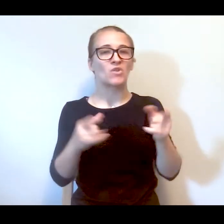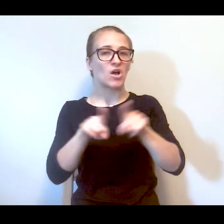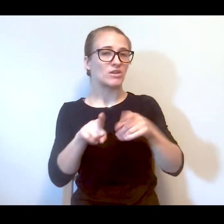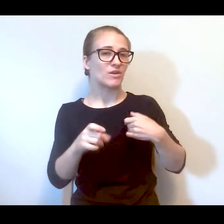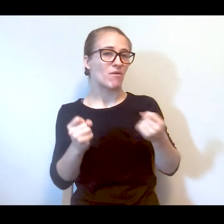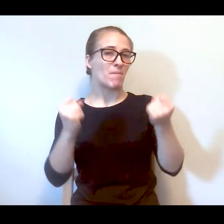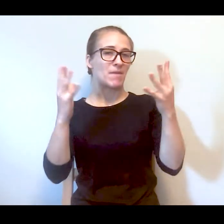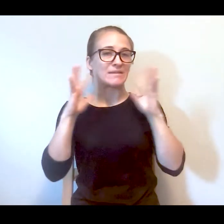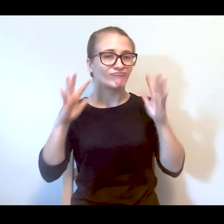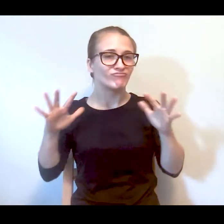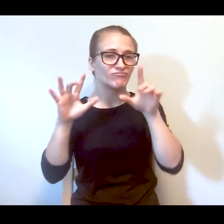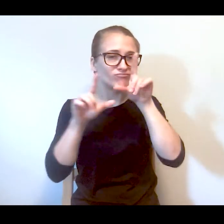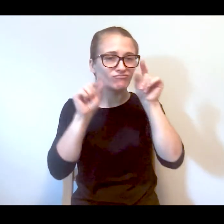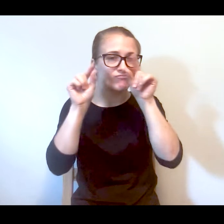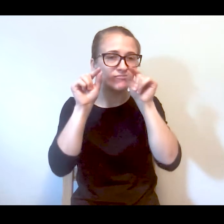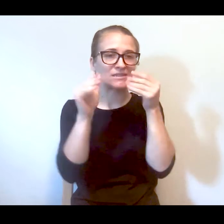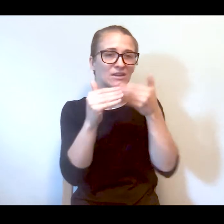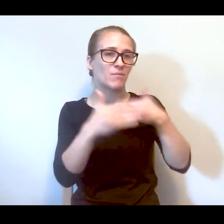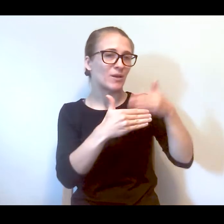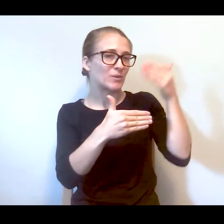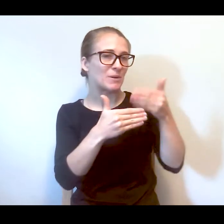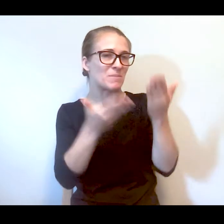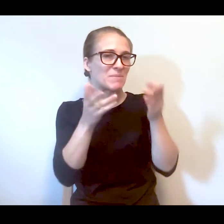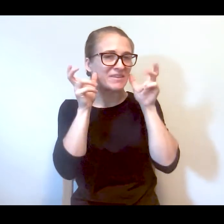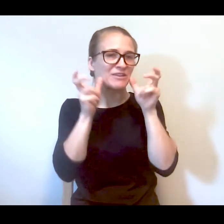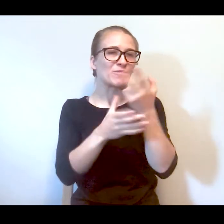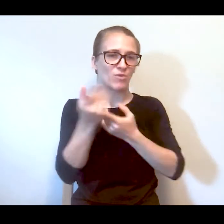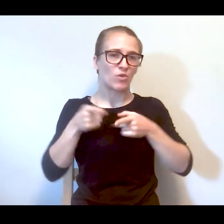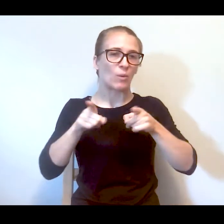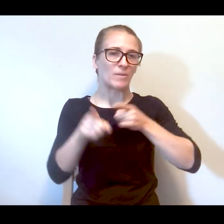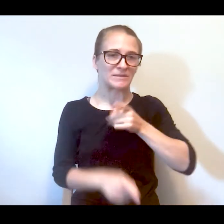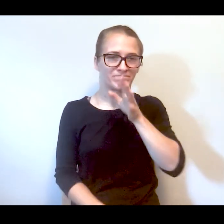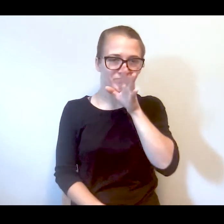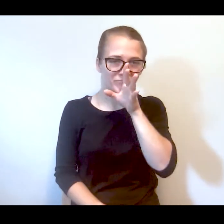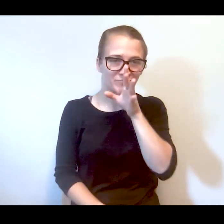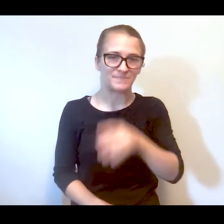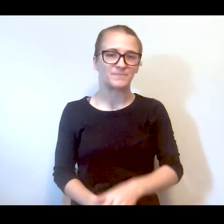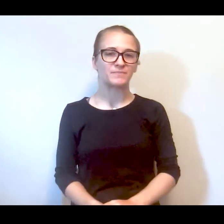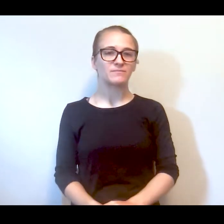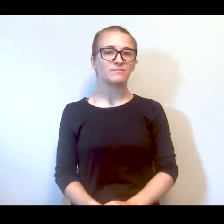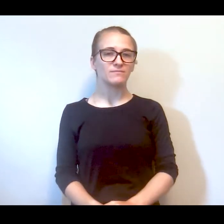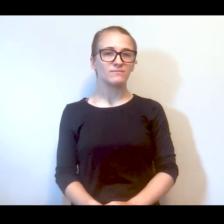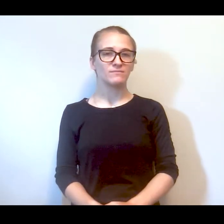I also have many noisy birds outs my window so you might hear both of those things.